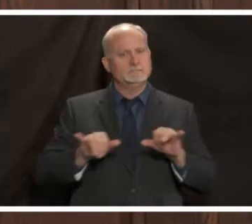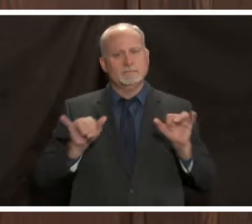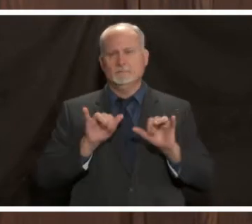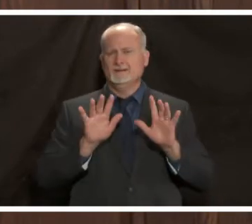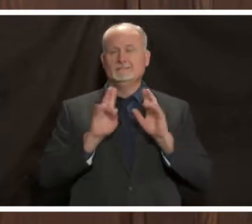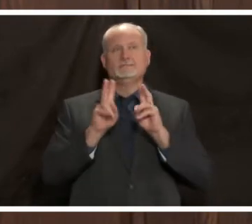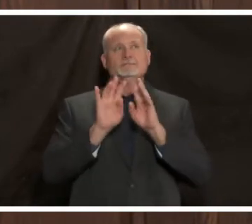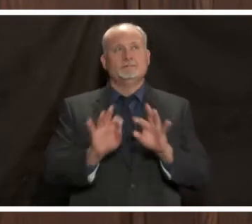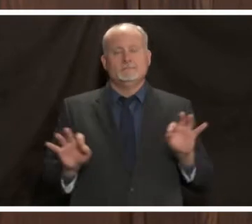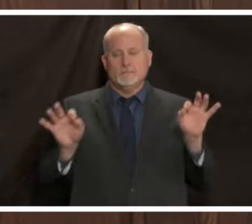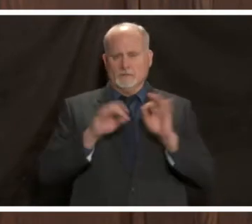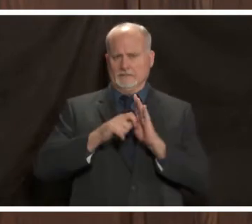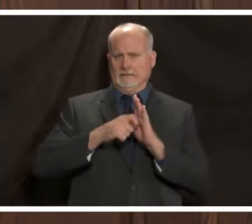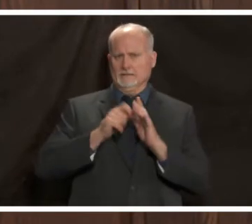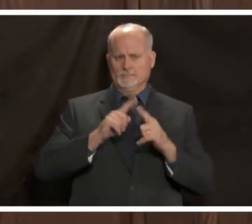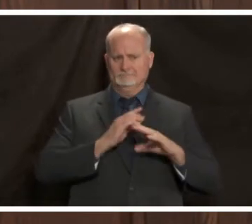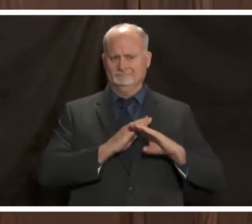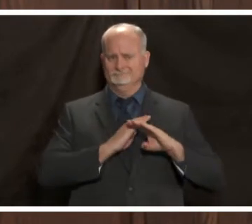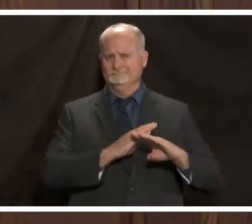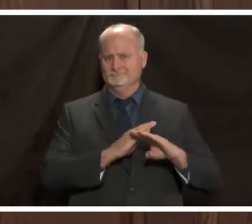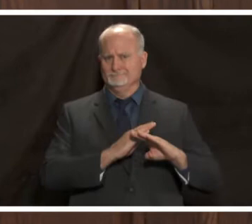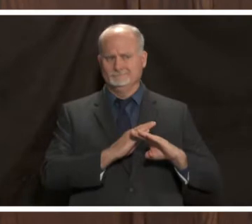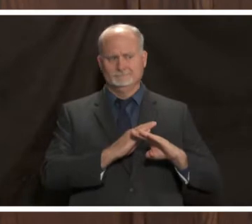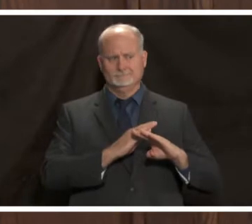if we're going to be able to continue to provide the care that we need to provide